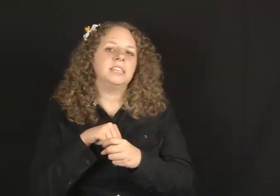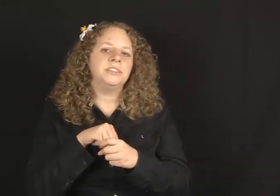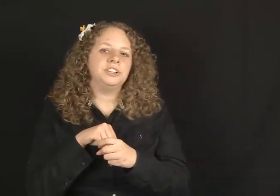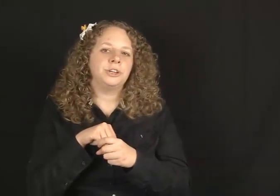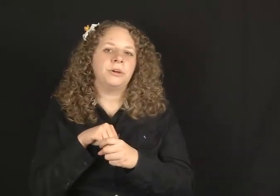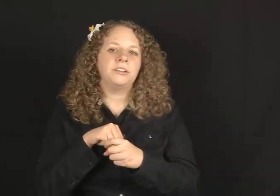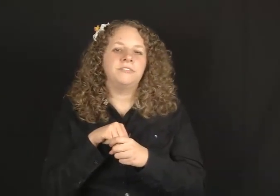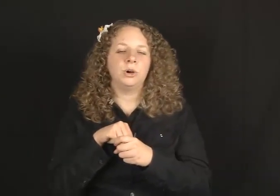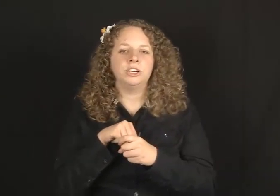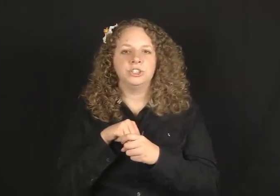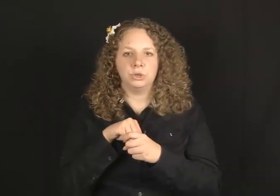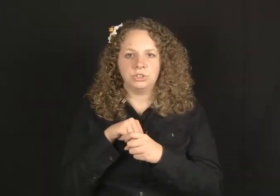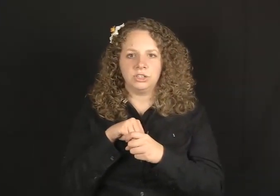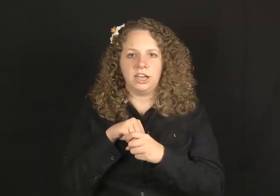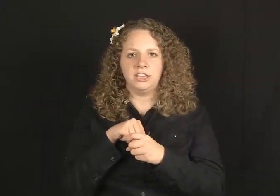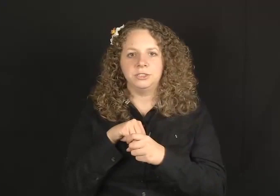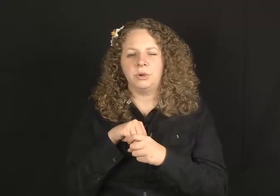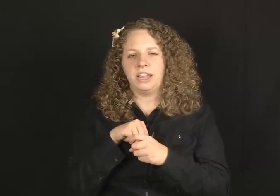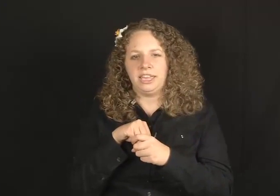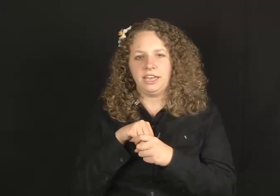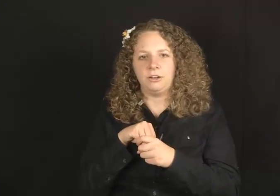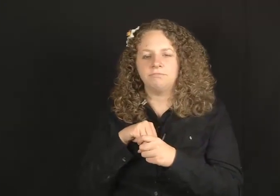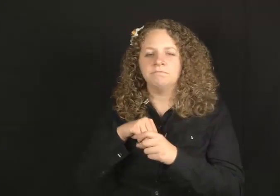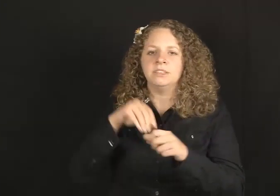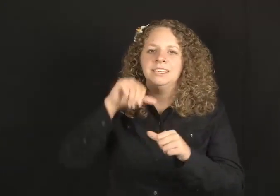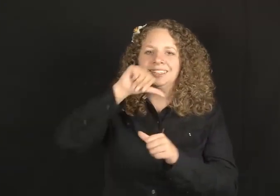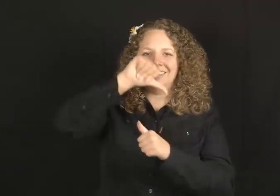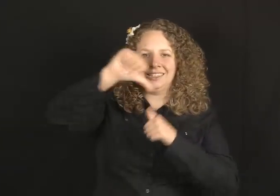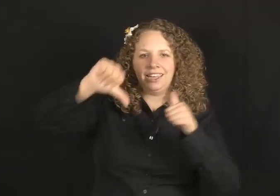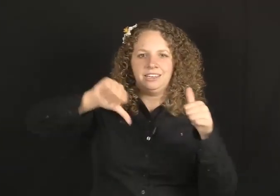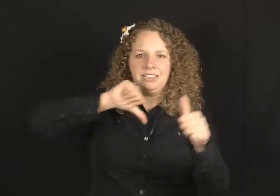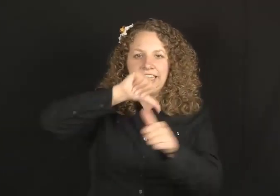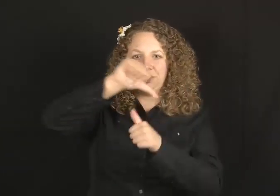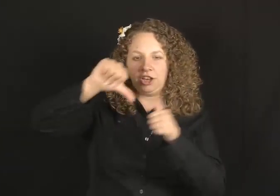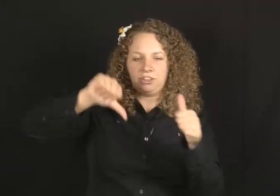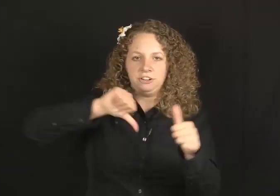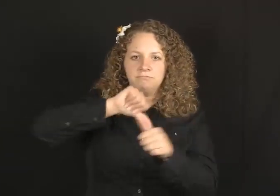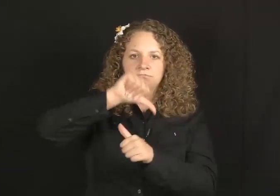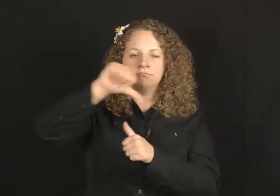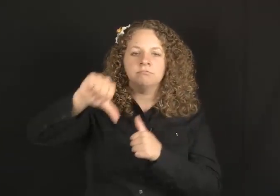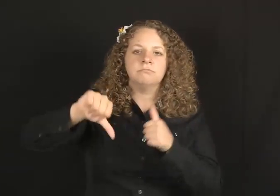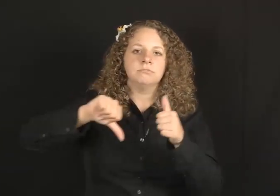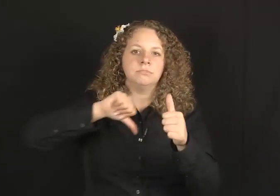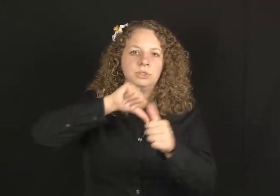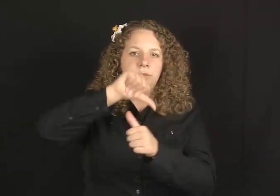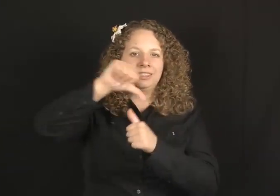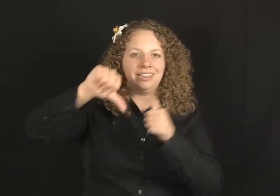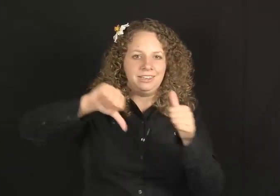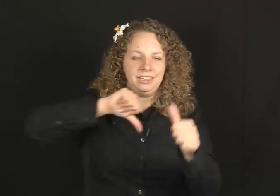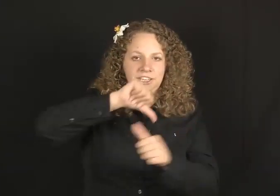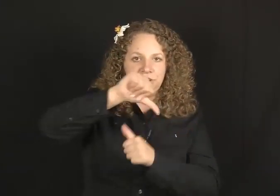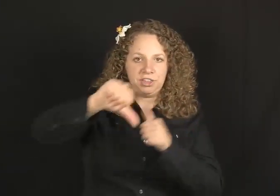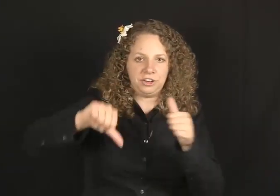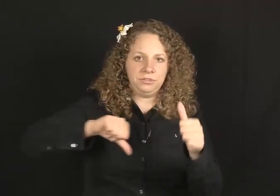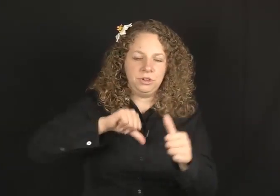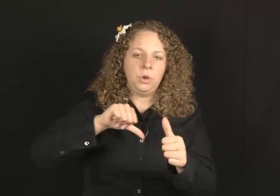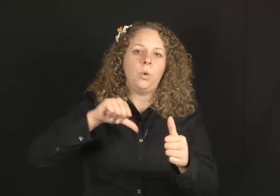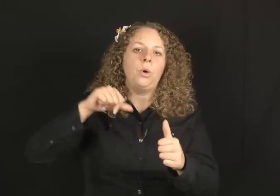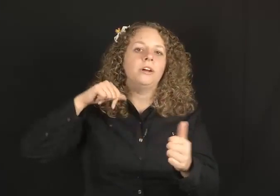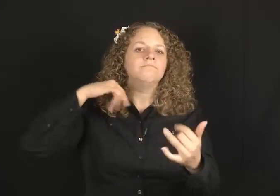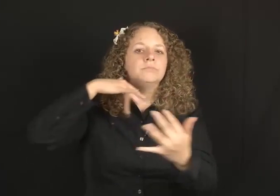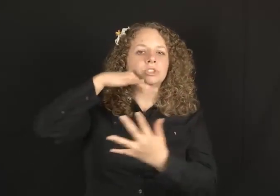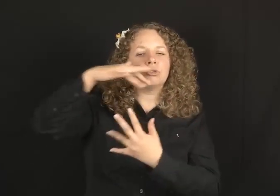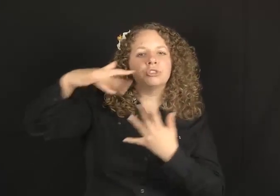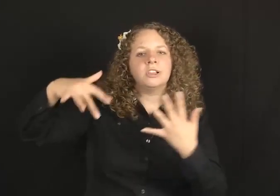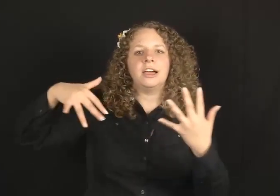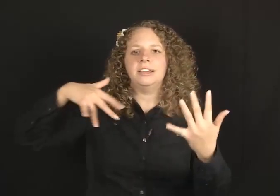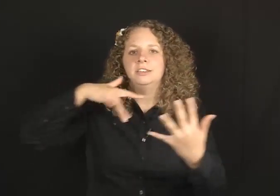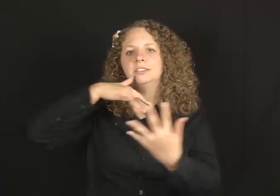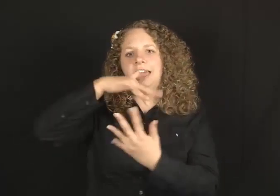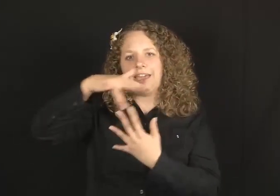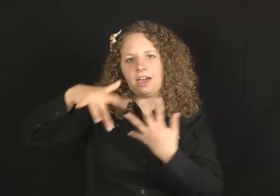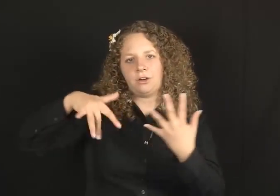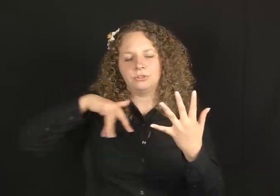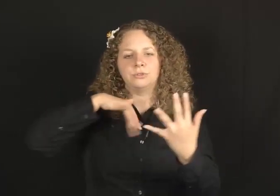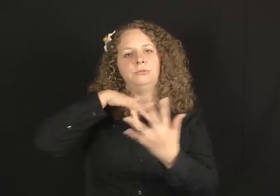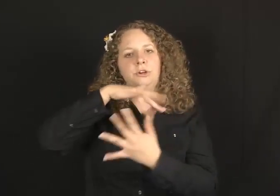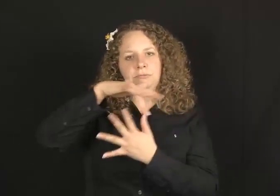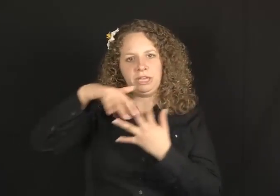The sign they're showing for EACH OTHER (what they’re signing) SOCIALIZE/HANG